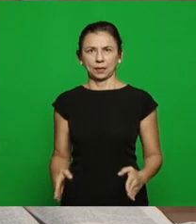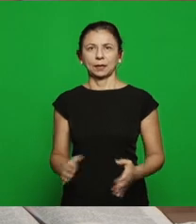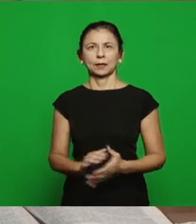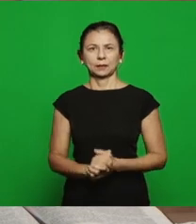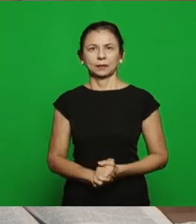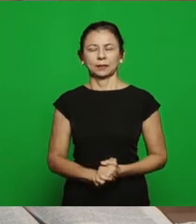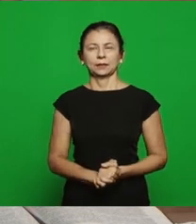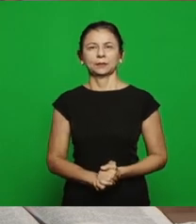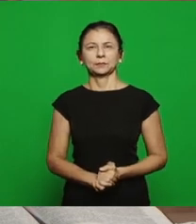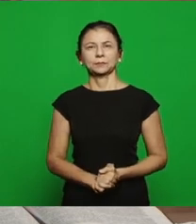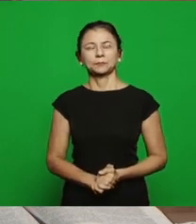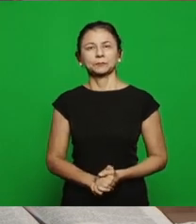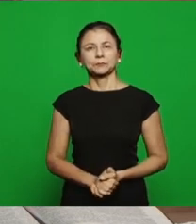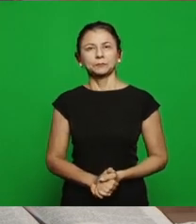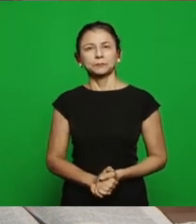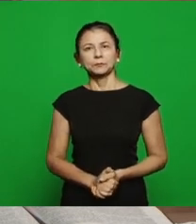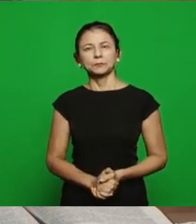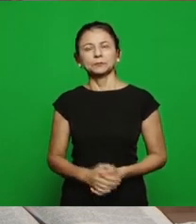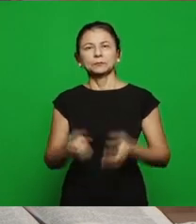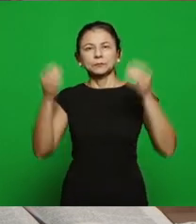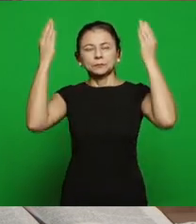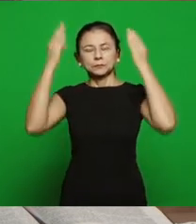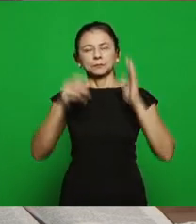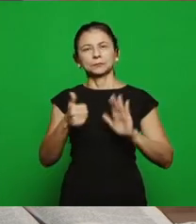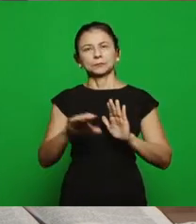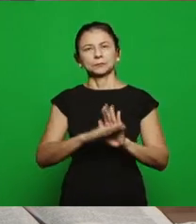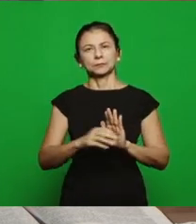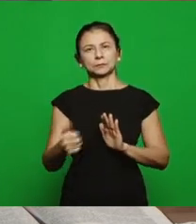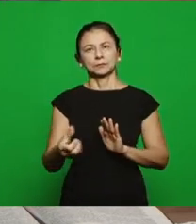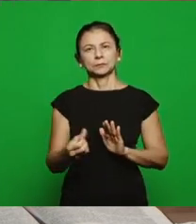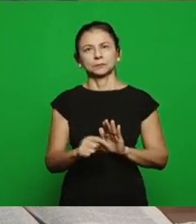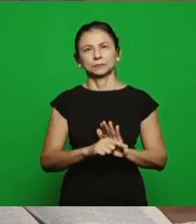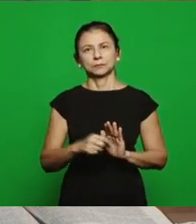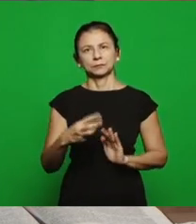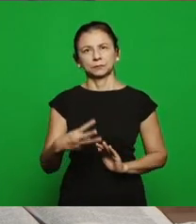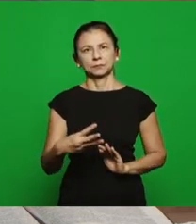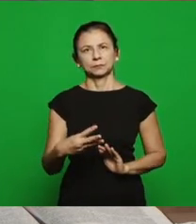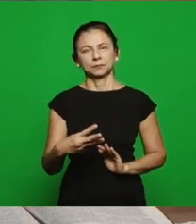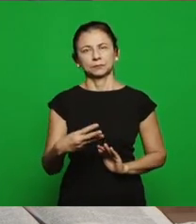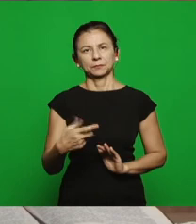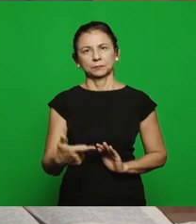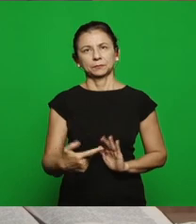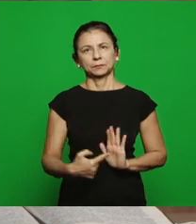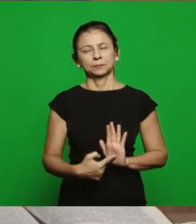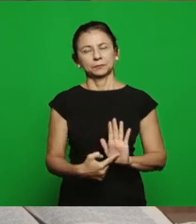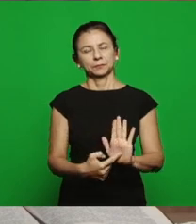it’s in 1 Kings 16:32, it’s still part of the